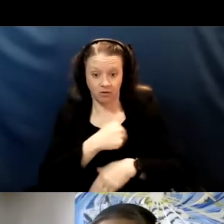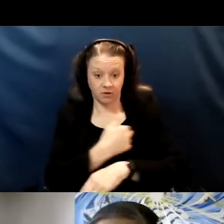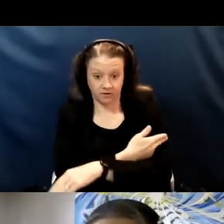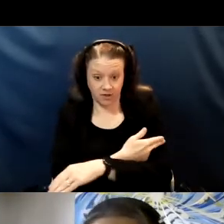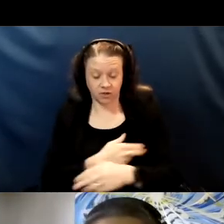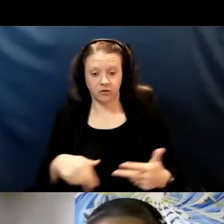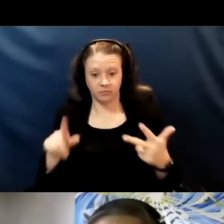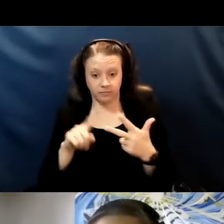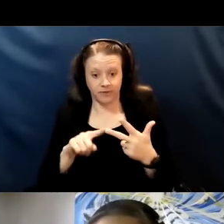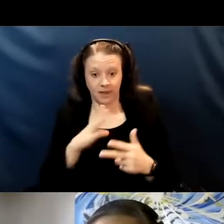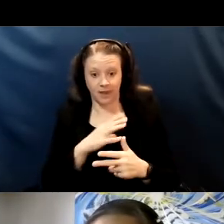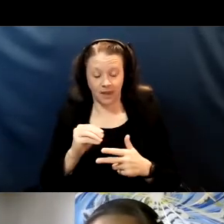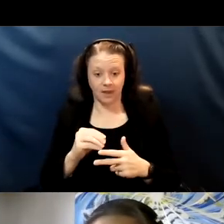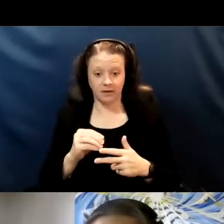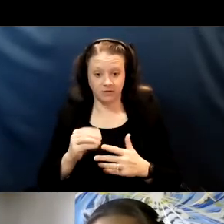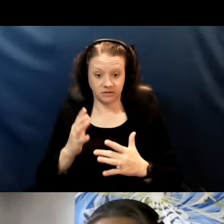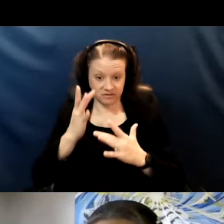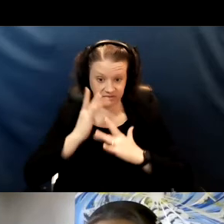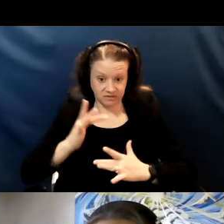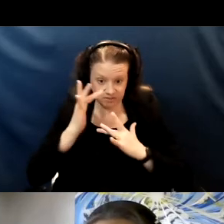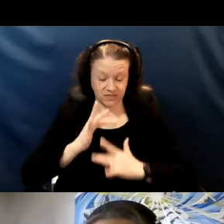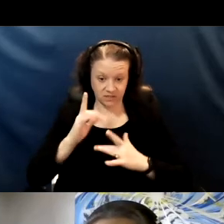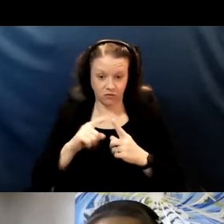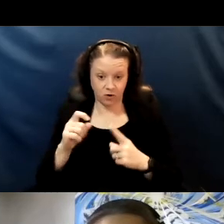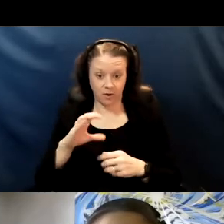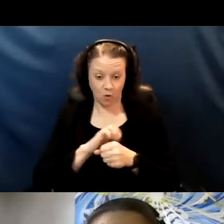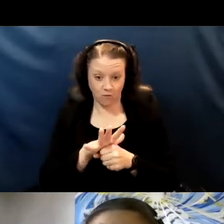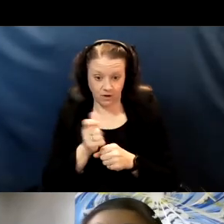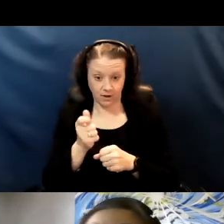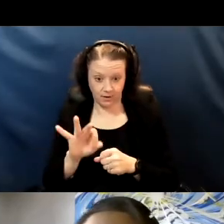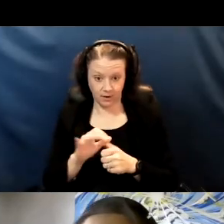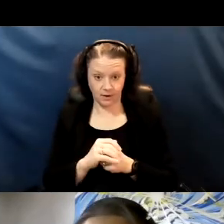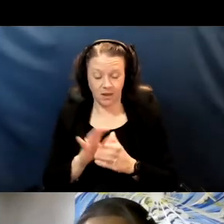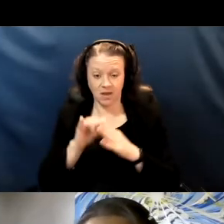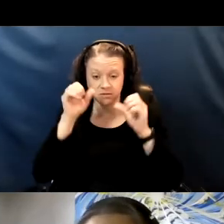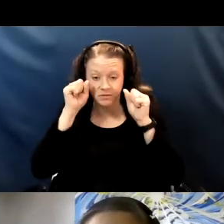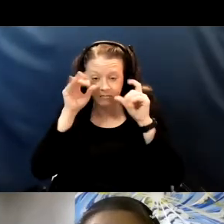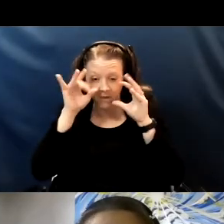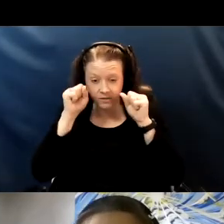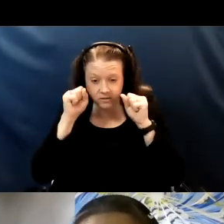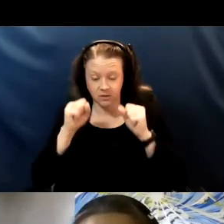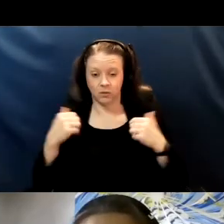and symptomatic disease from COVID-19. That is amazing.